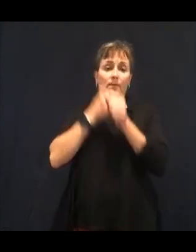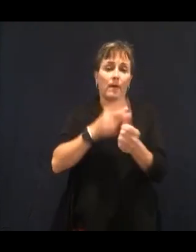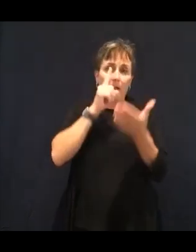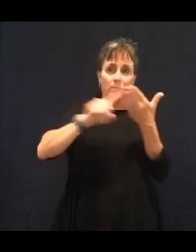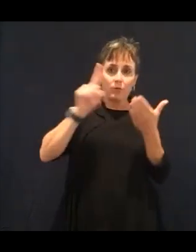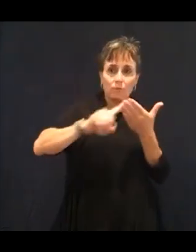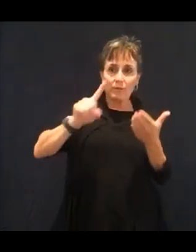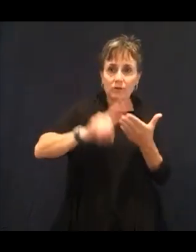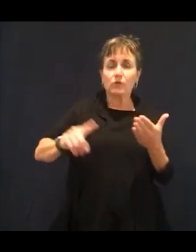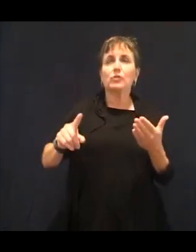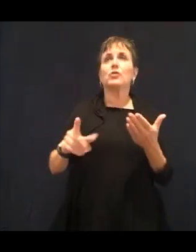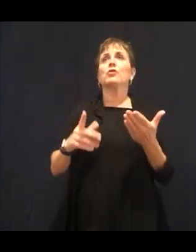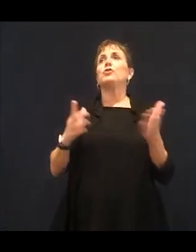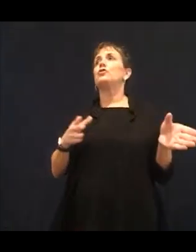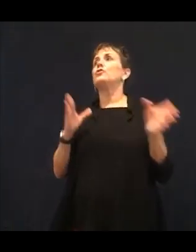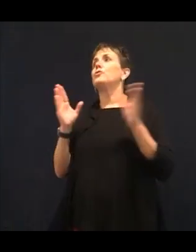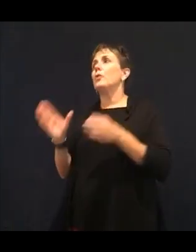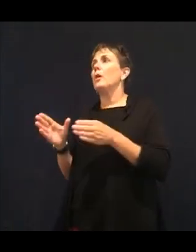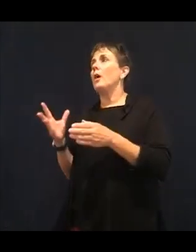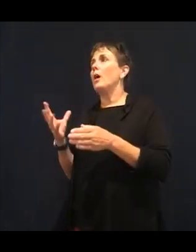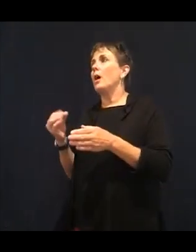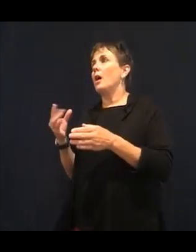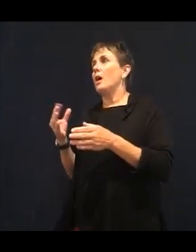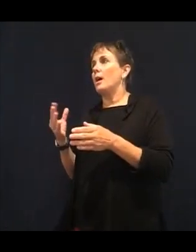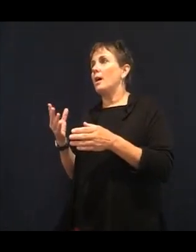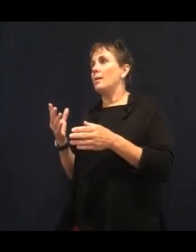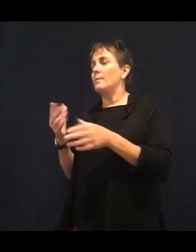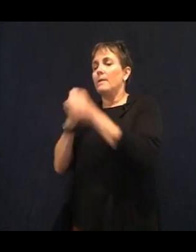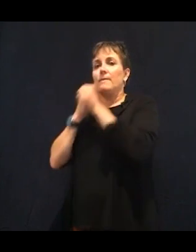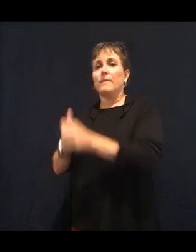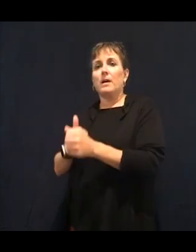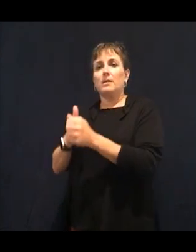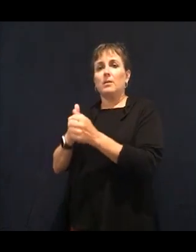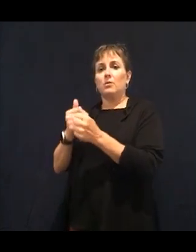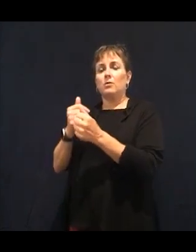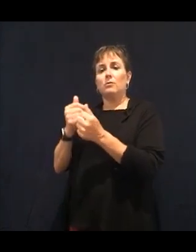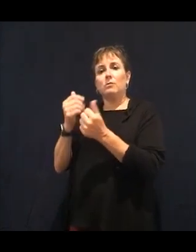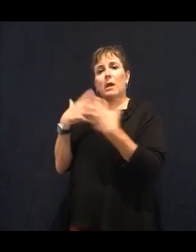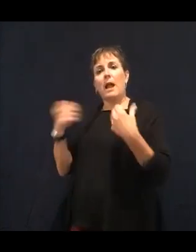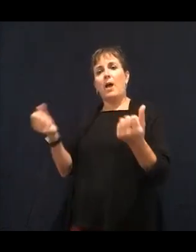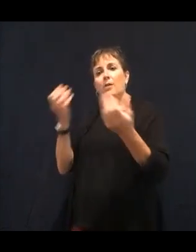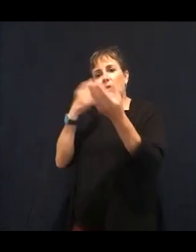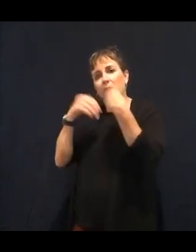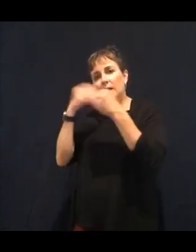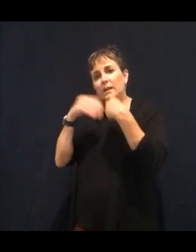we can feel more empowered. There's more hope there. There's more understanding.